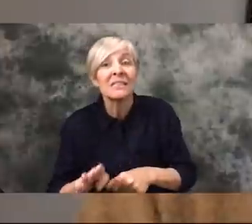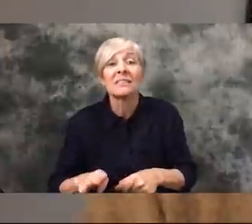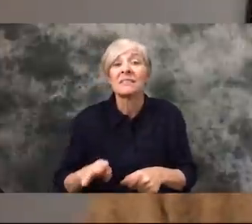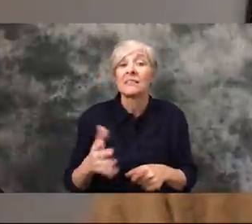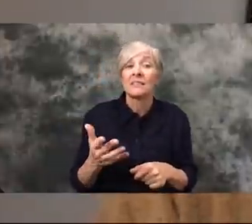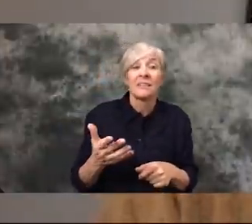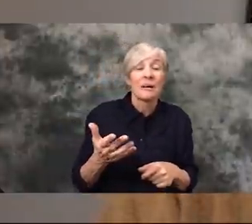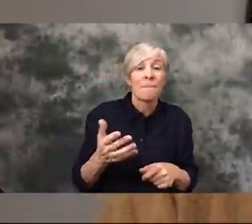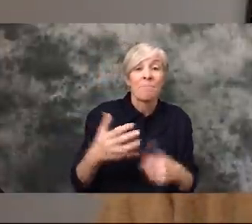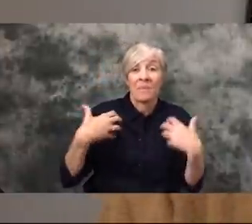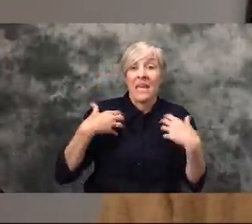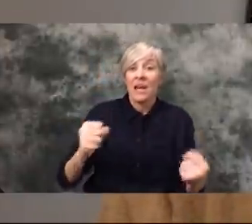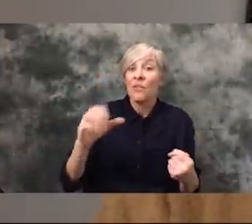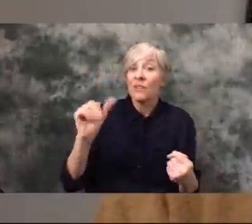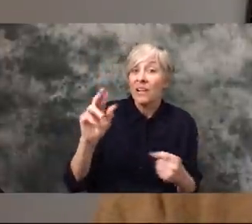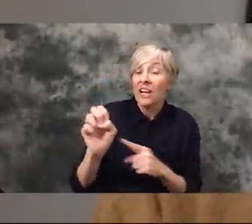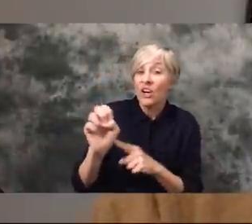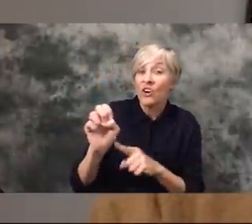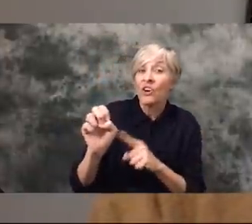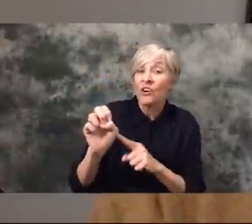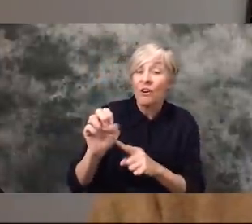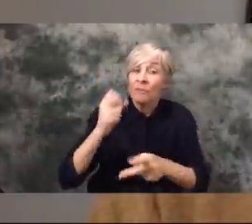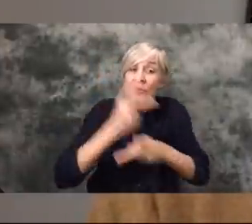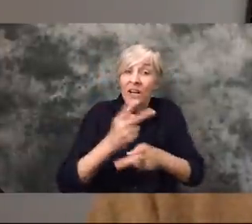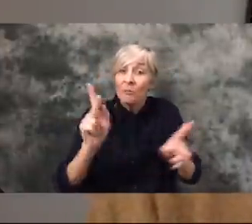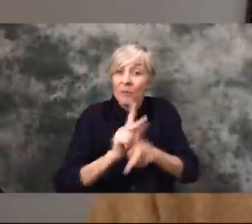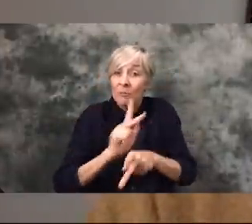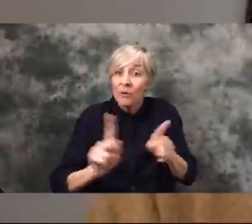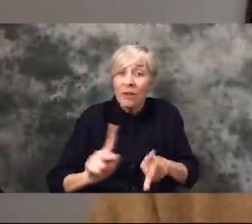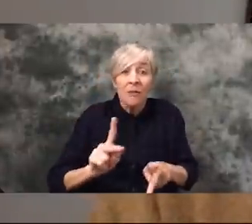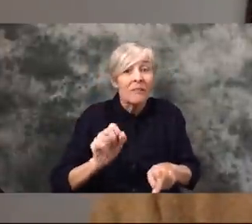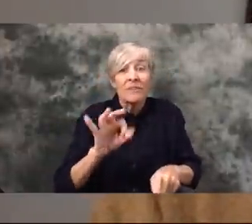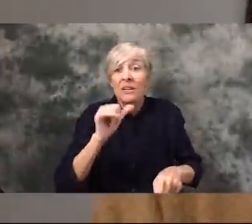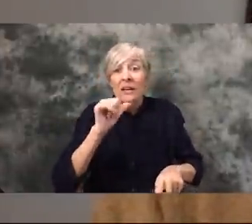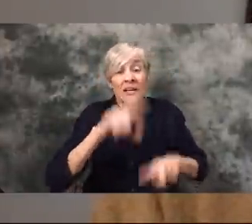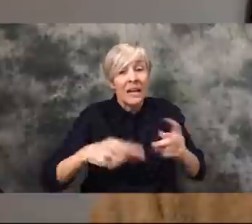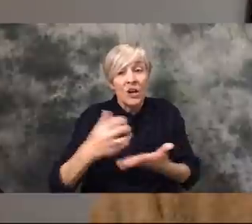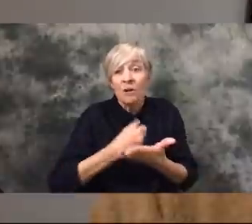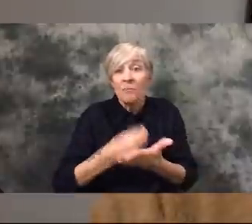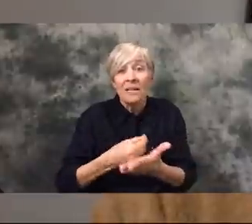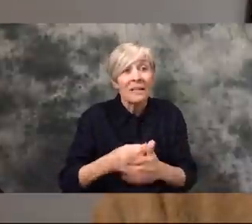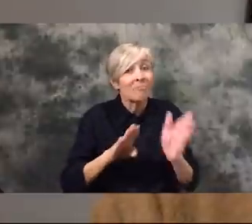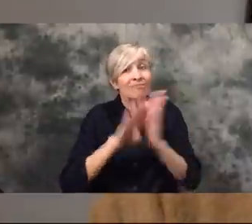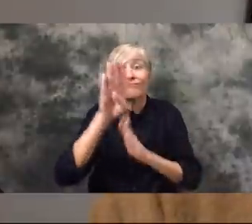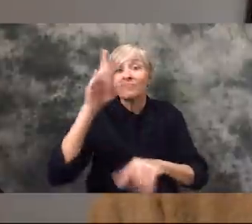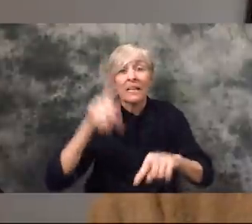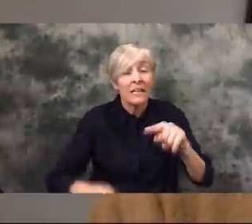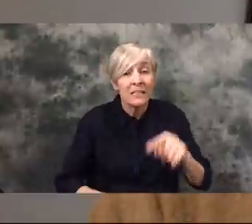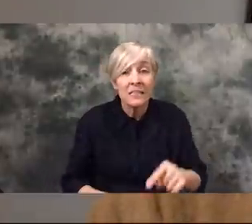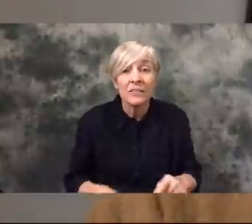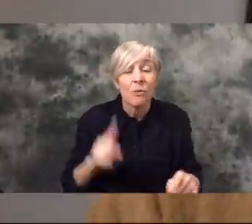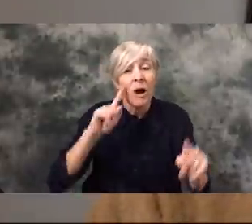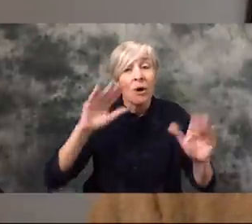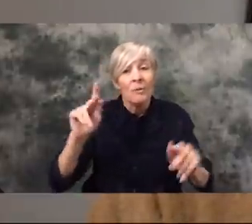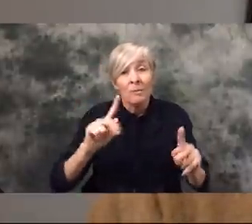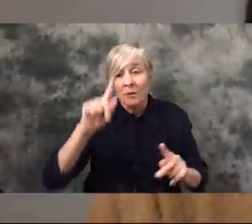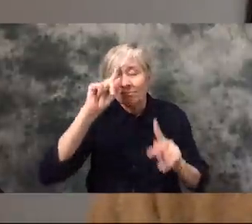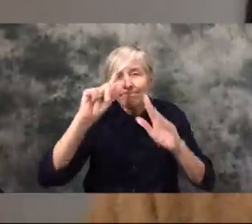healthcare really is the root of so many of our issues in our country and I hope people wake up to that fact.